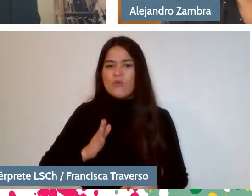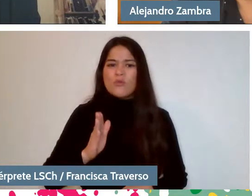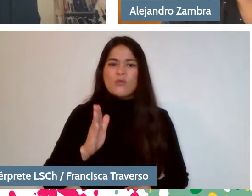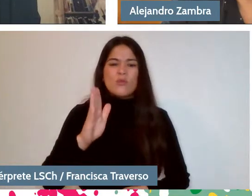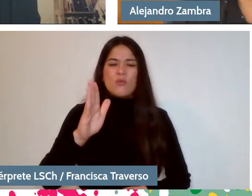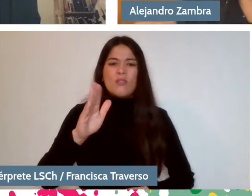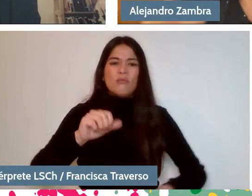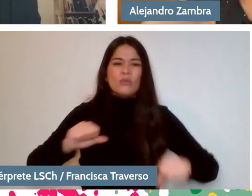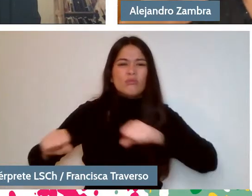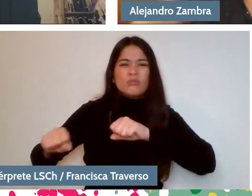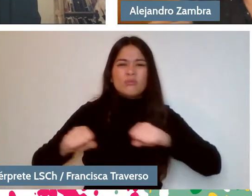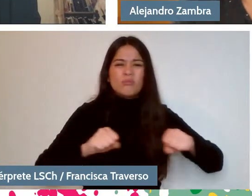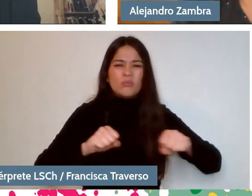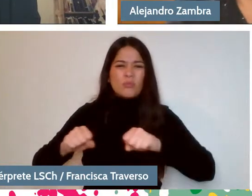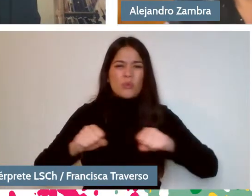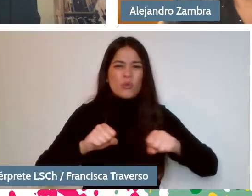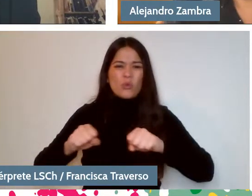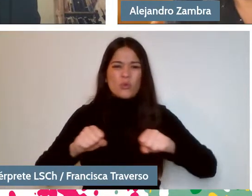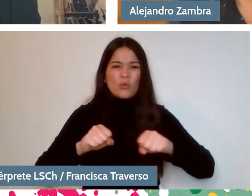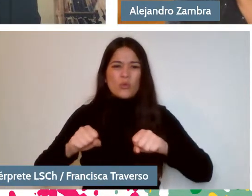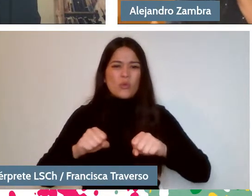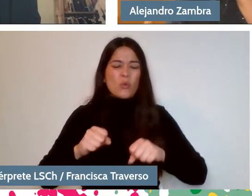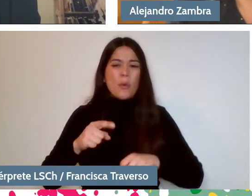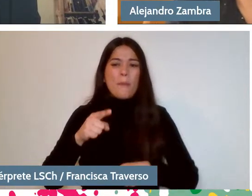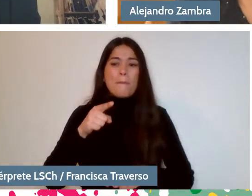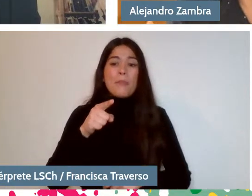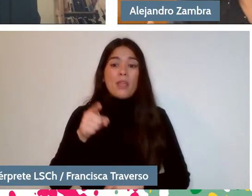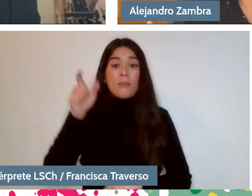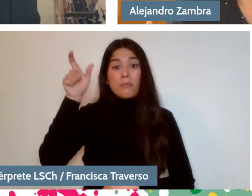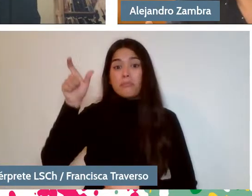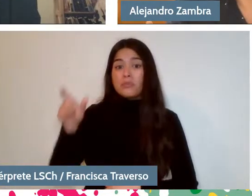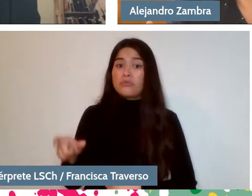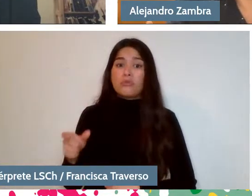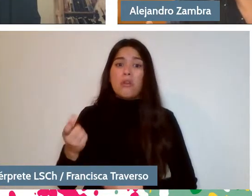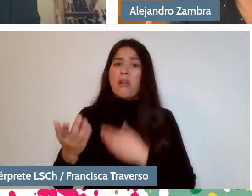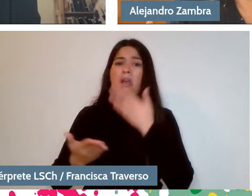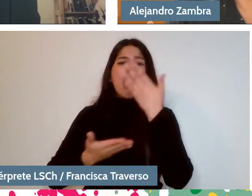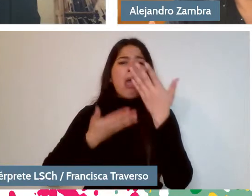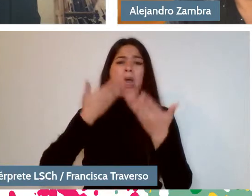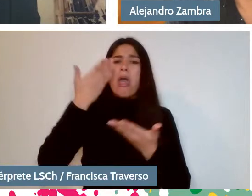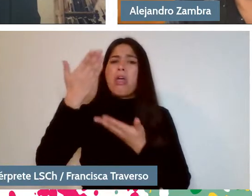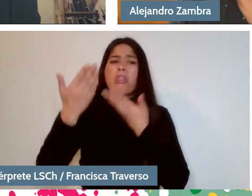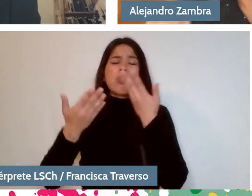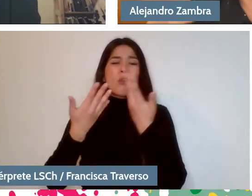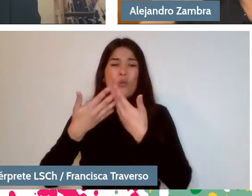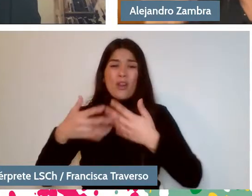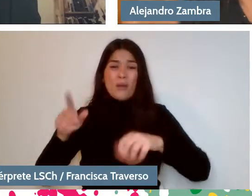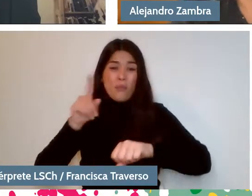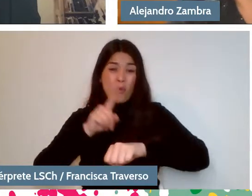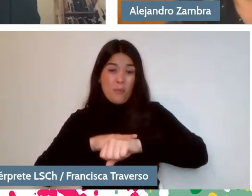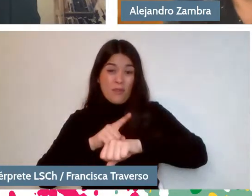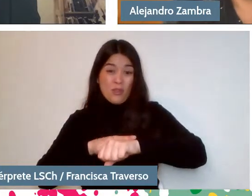She was a person who could start singing at any time. I mean, when I see musical comedies, which I don't like,